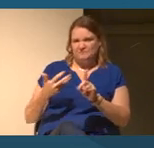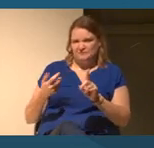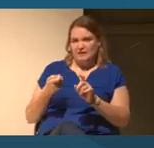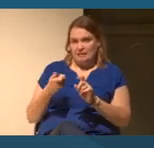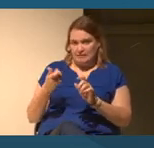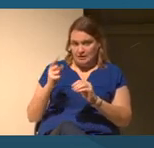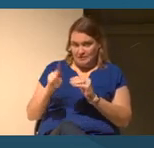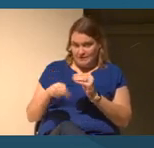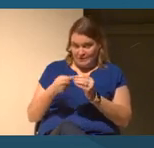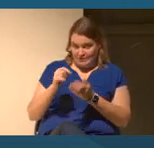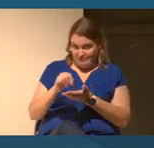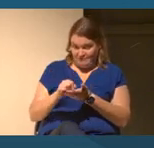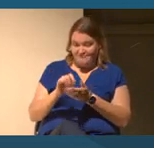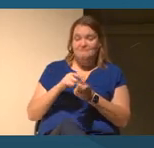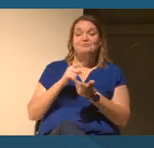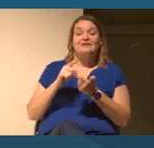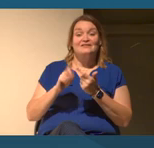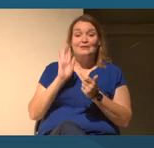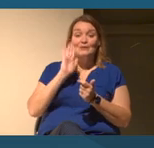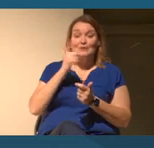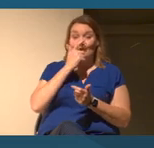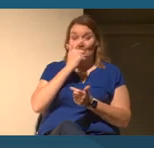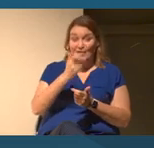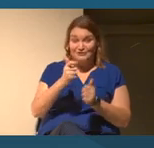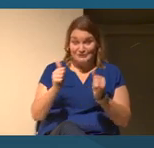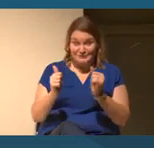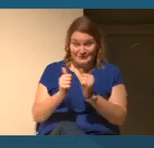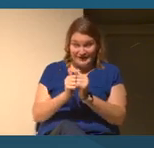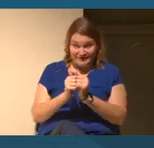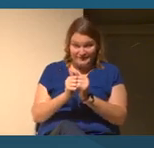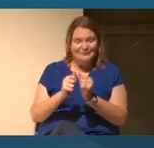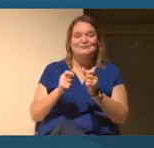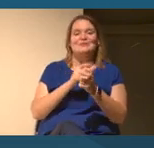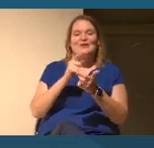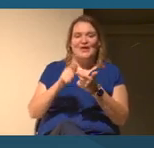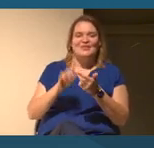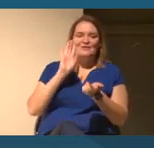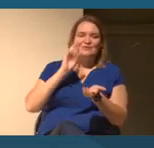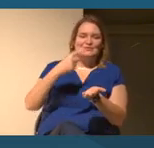And then we're gonna watch the video together and then we're gonna come back and talk about it.